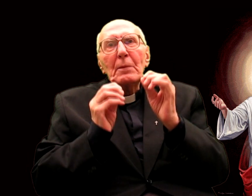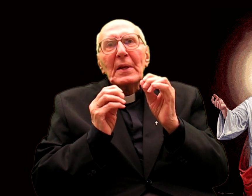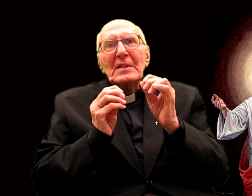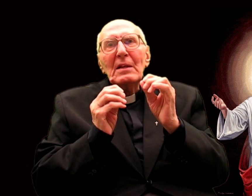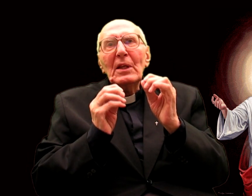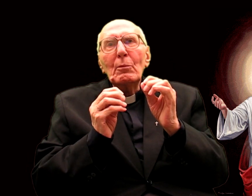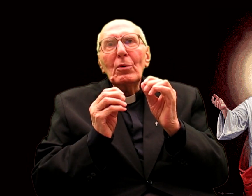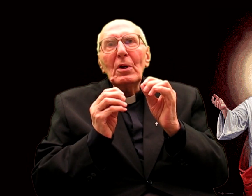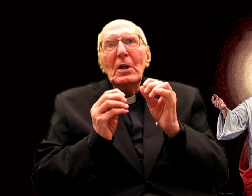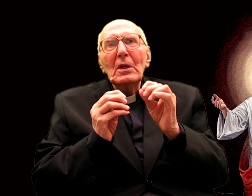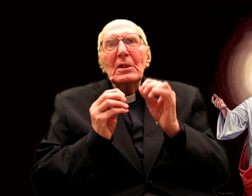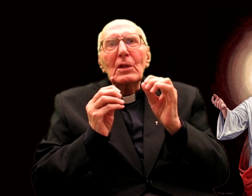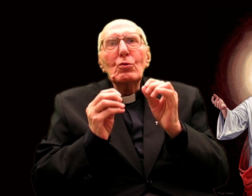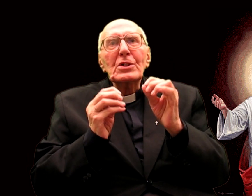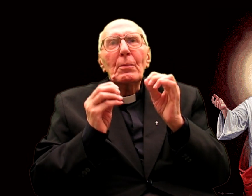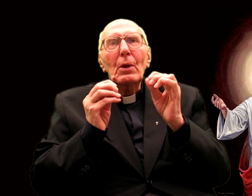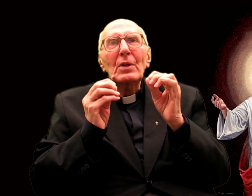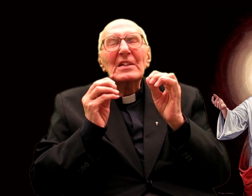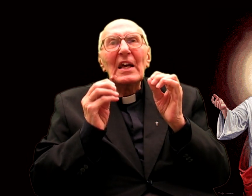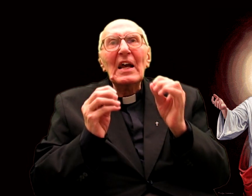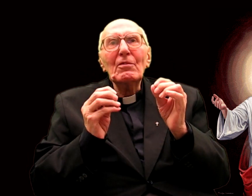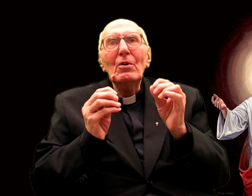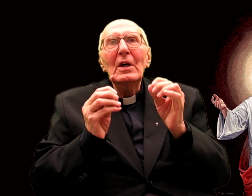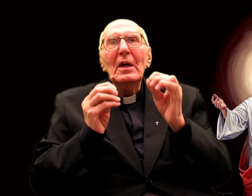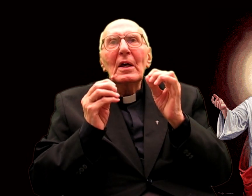This repair of love results in the grievance,